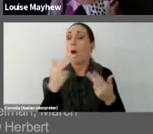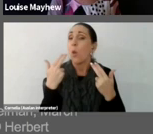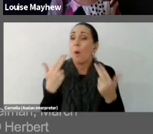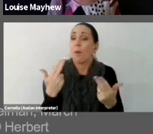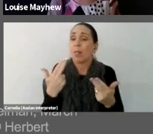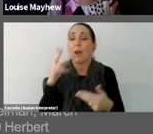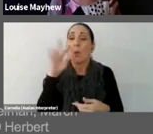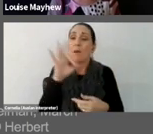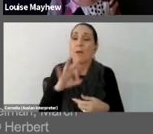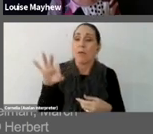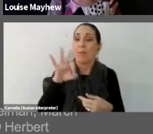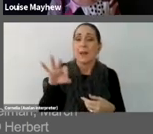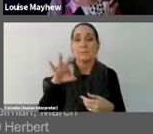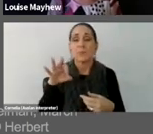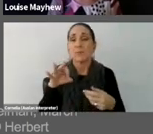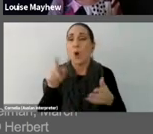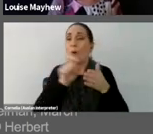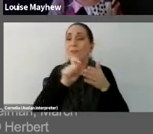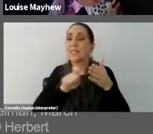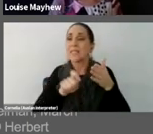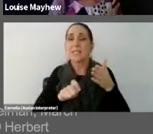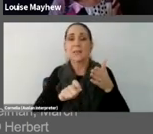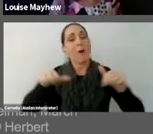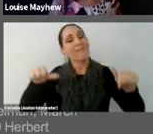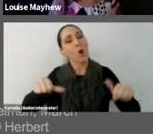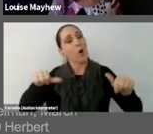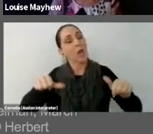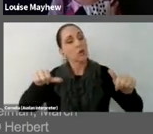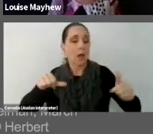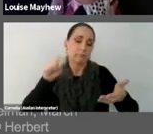with very normal furniture, and Brooke looks completely at ease